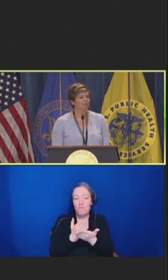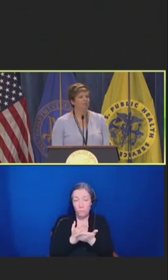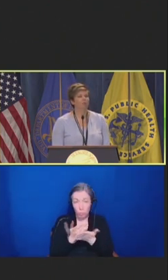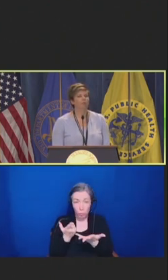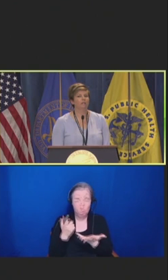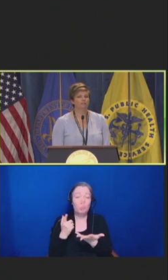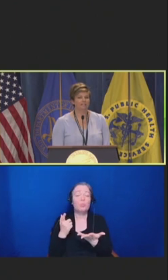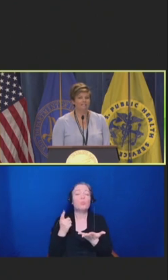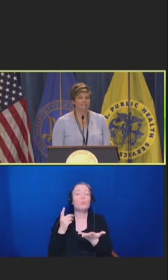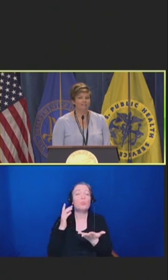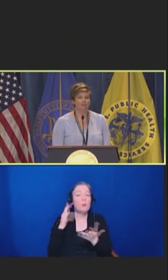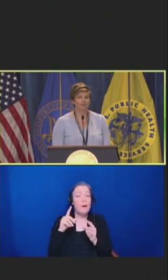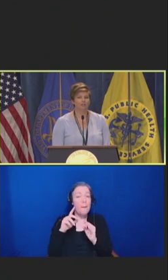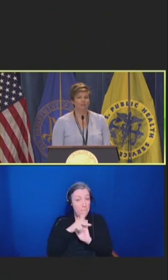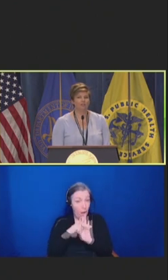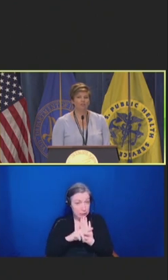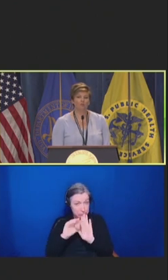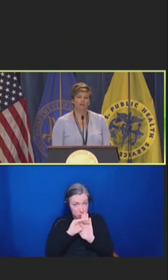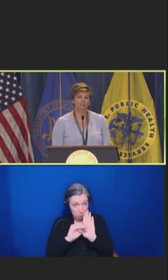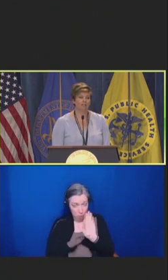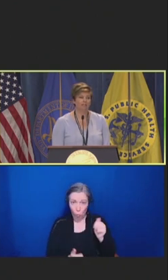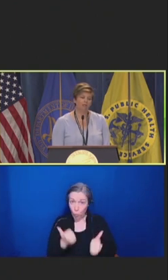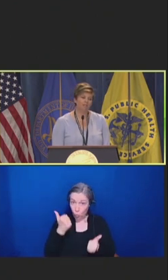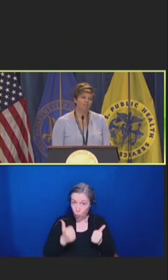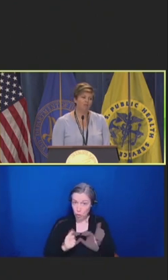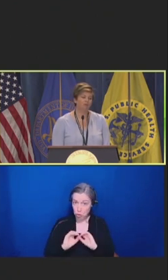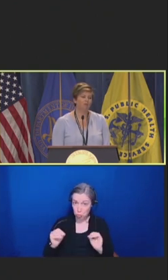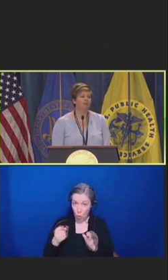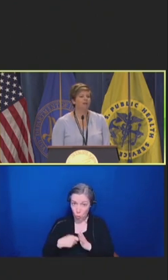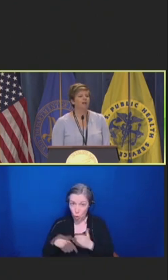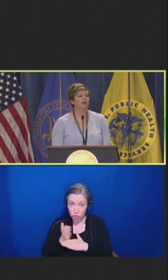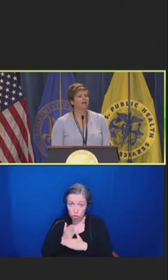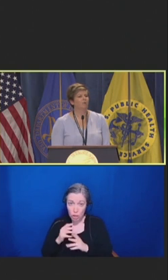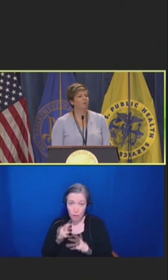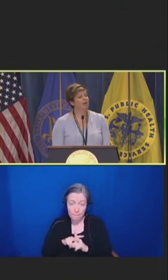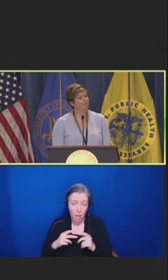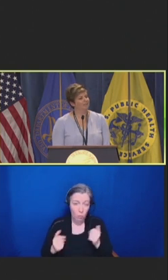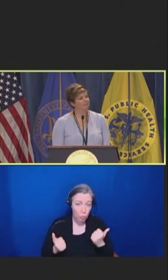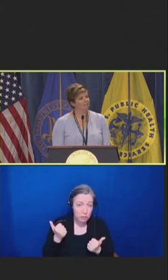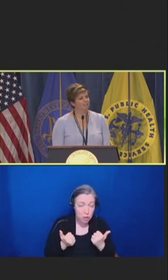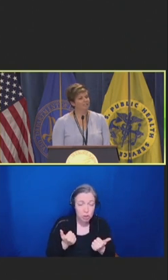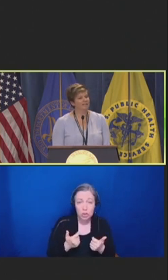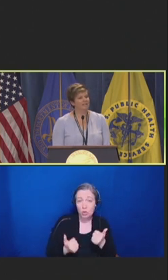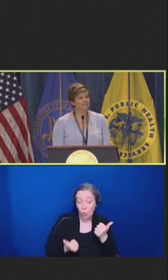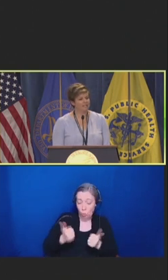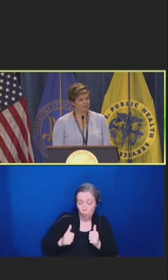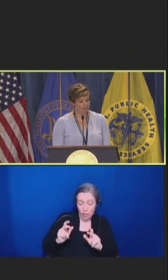know, which vaccines should the no cost sharing apply to, what populations, how to think about